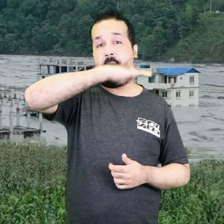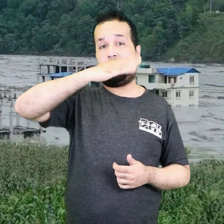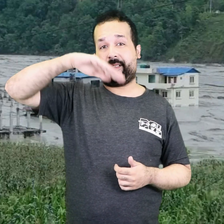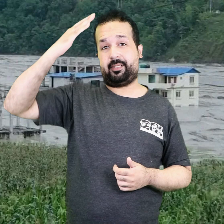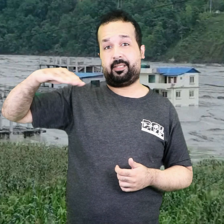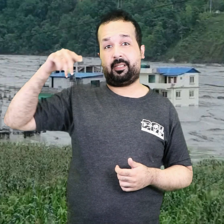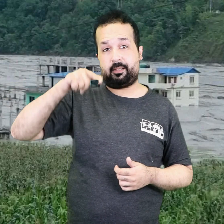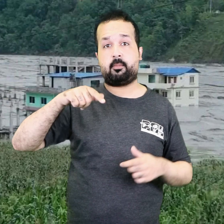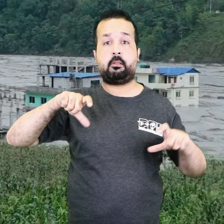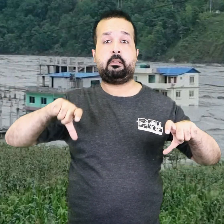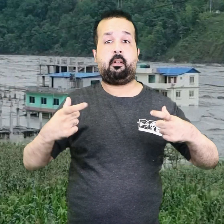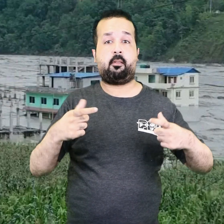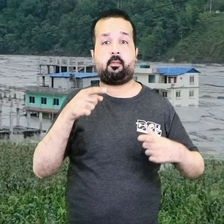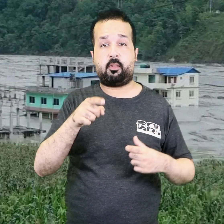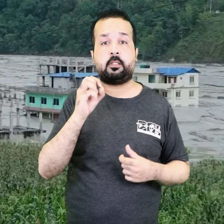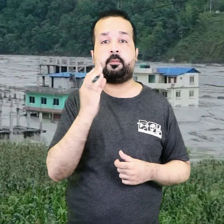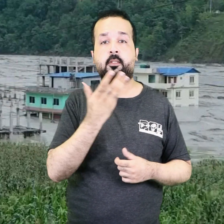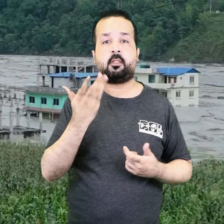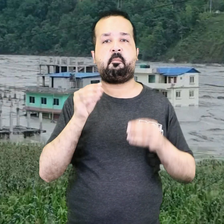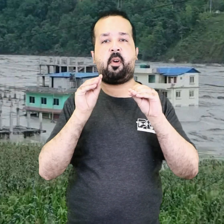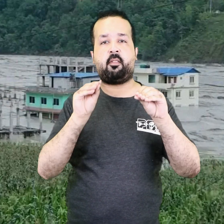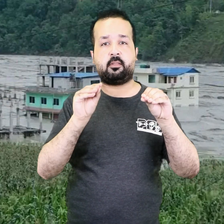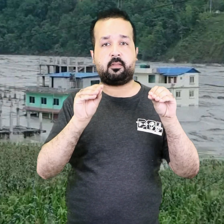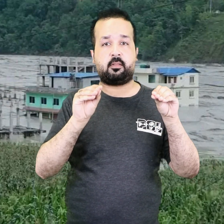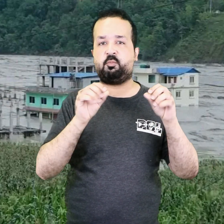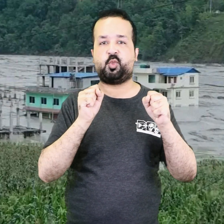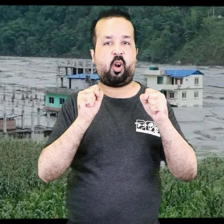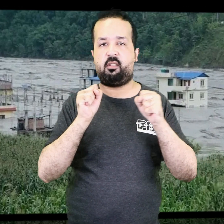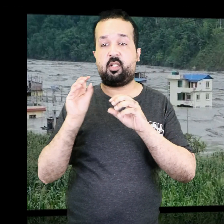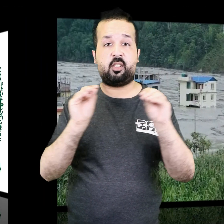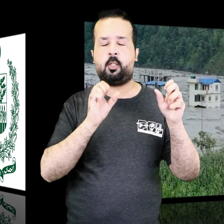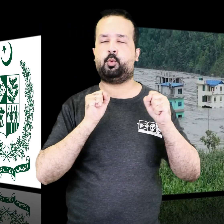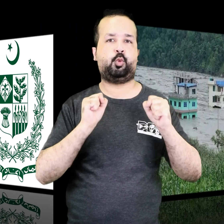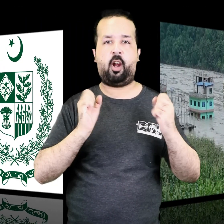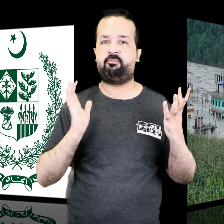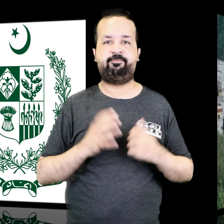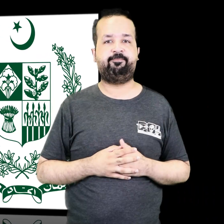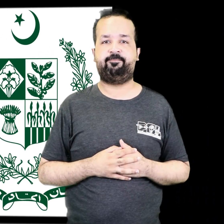Being a mountainous area, there are difficulties in relief operations.